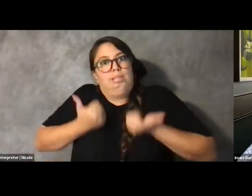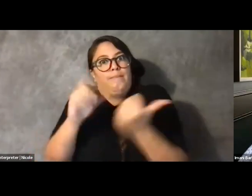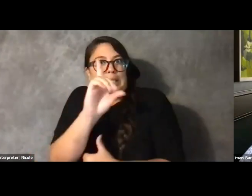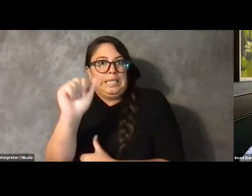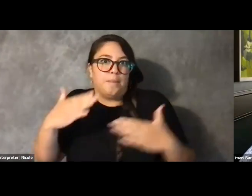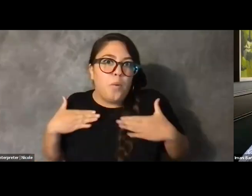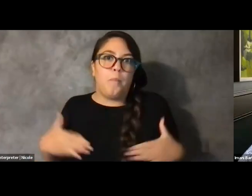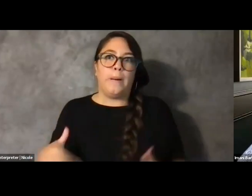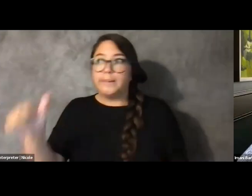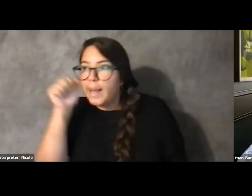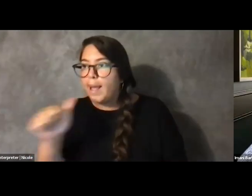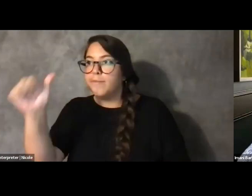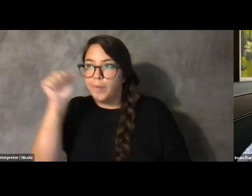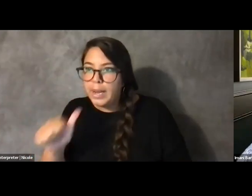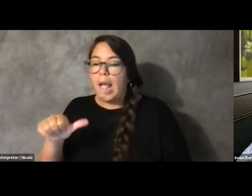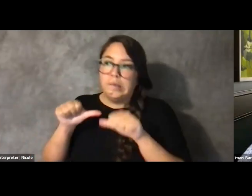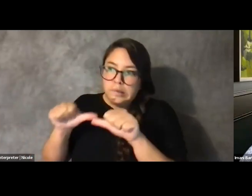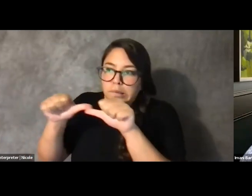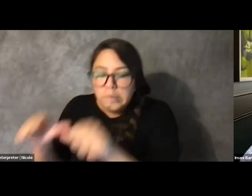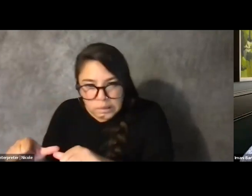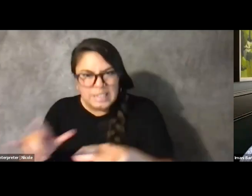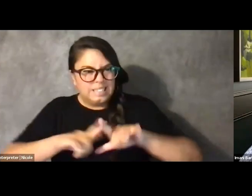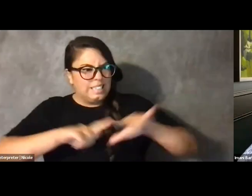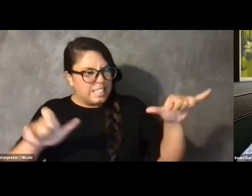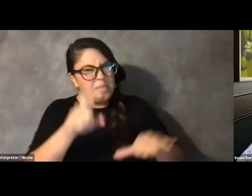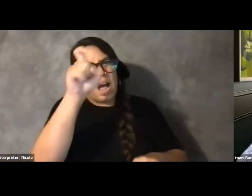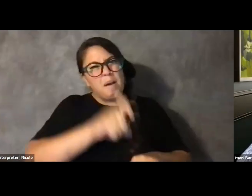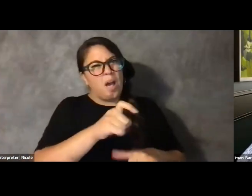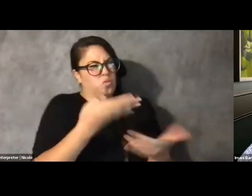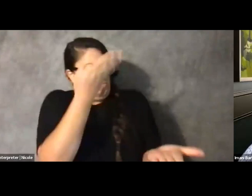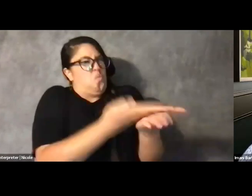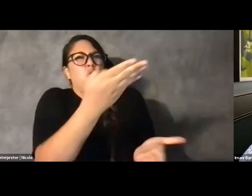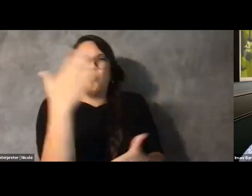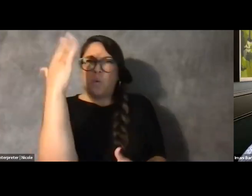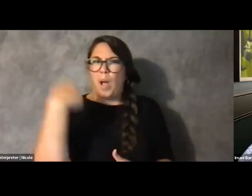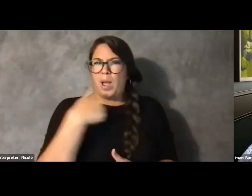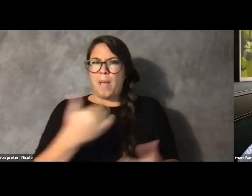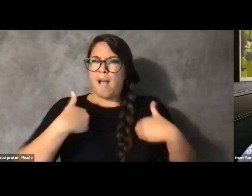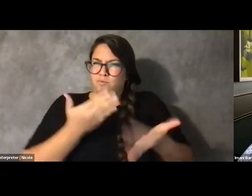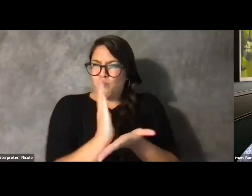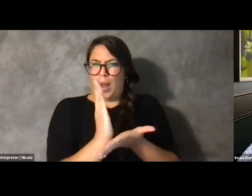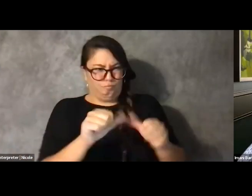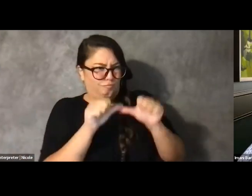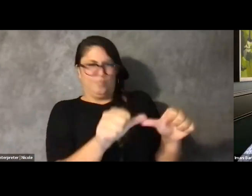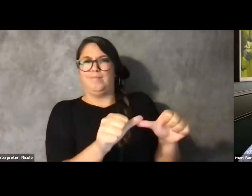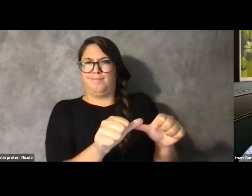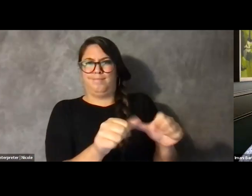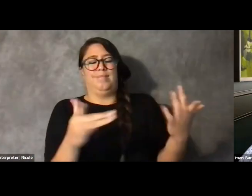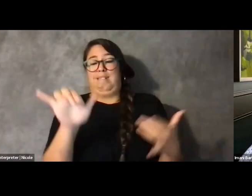and then simultaneously justify why they should exist to everyone else. That in and of itself is very difficult.